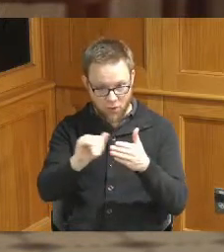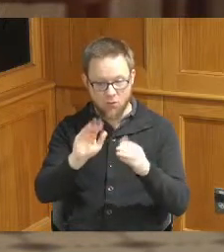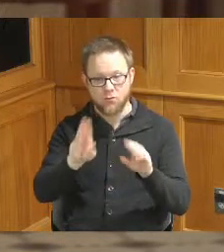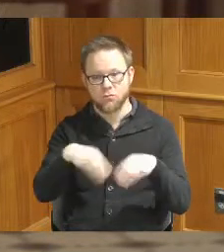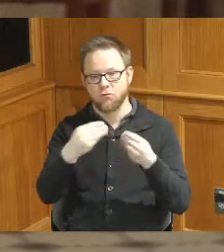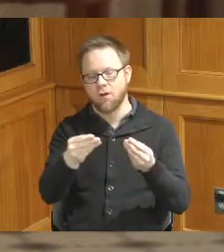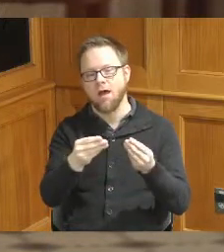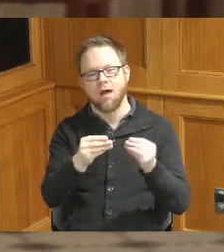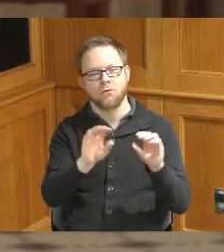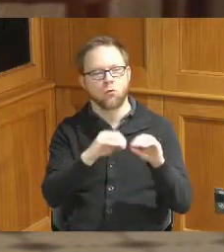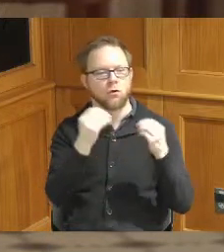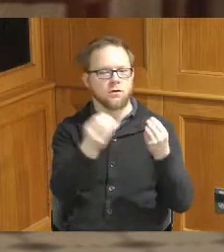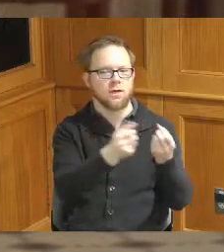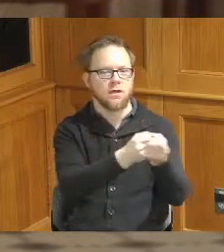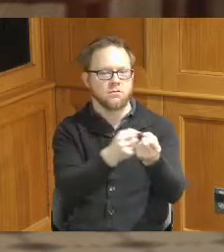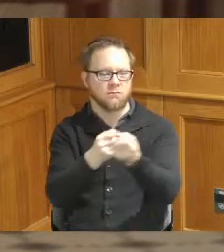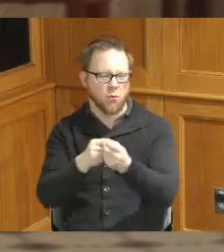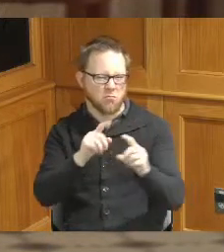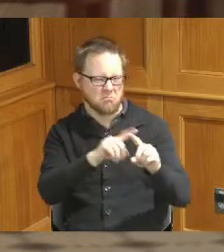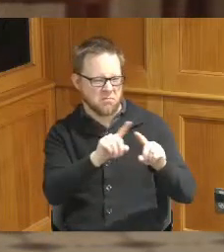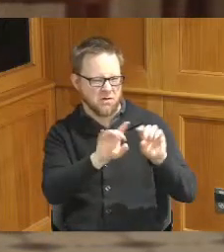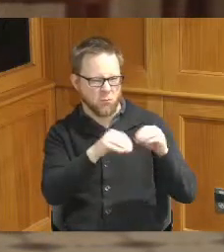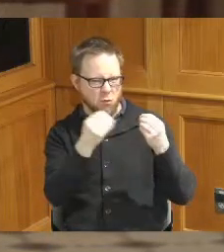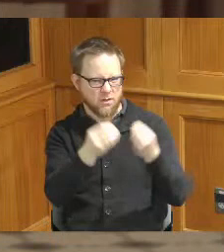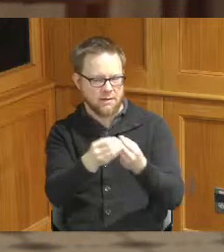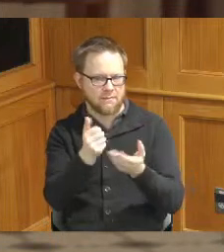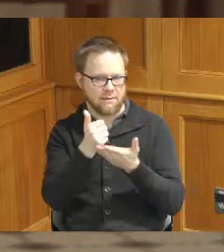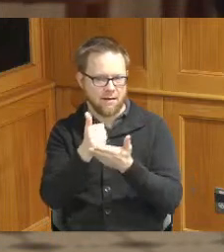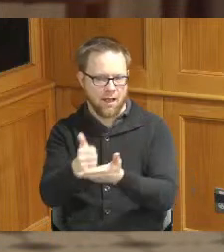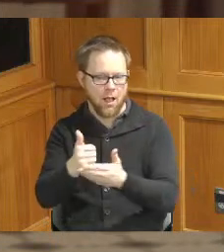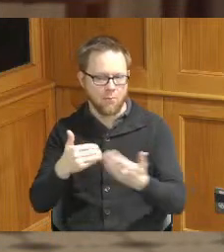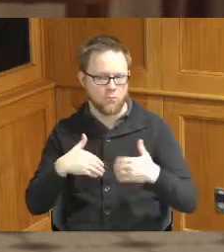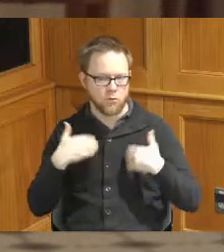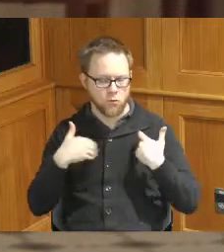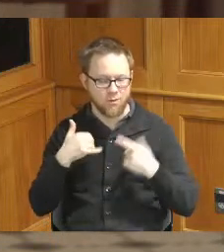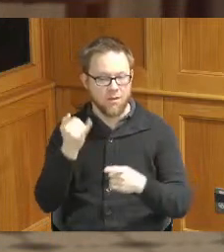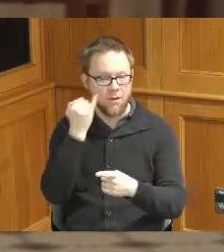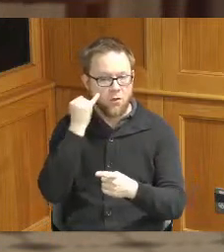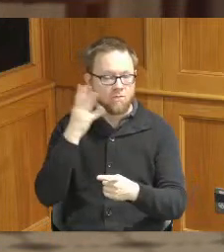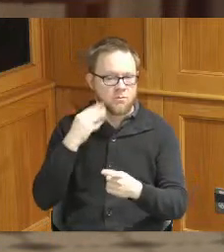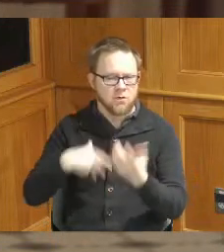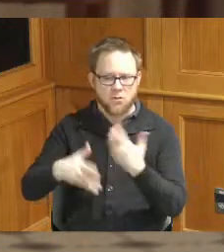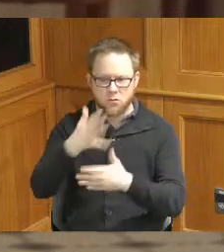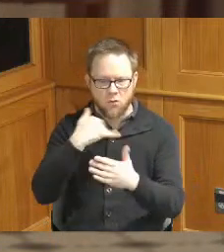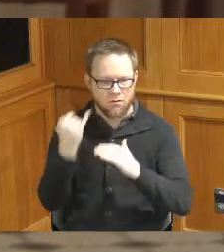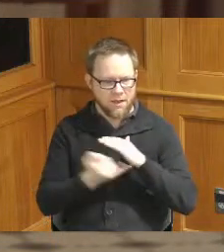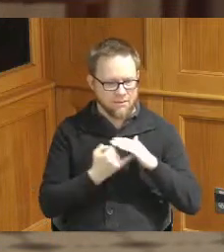organizations that help youth overcome social isolation that we all know was so exacerbated